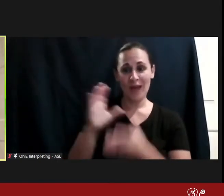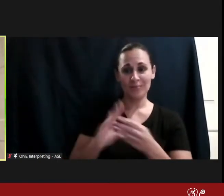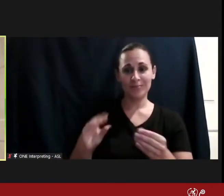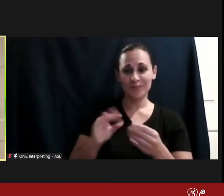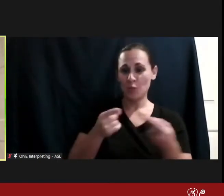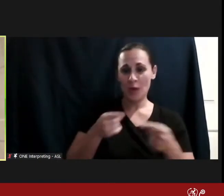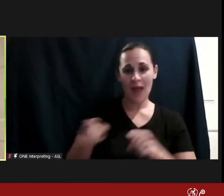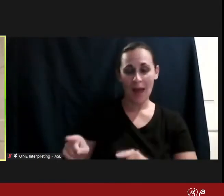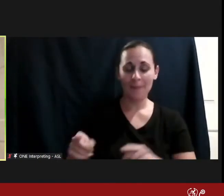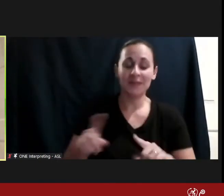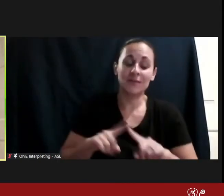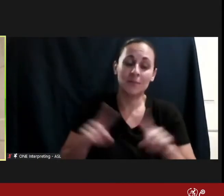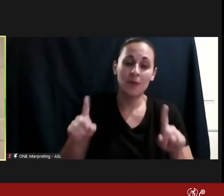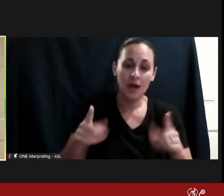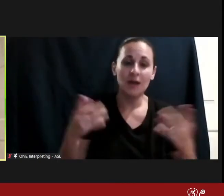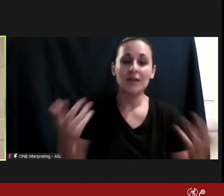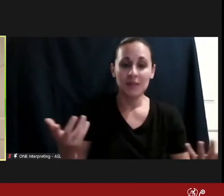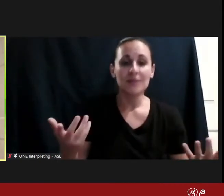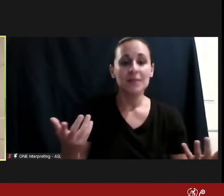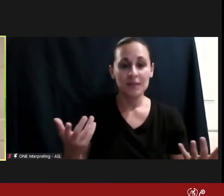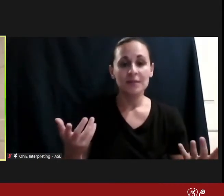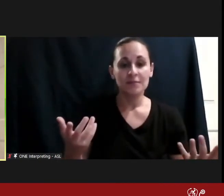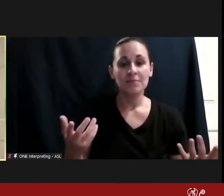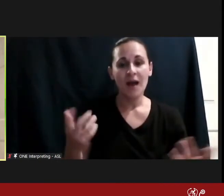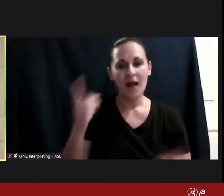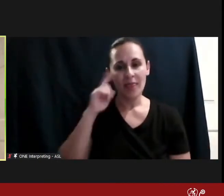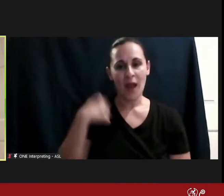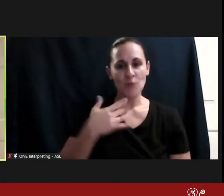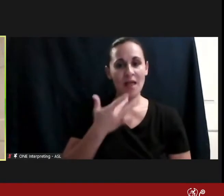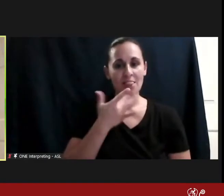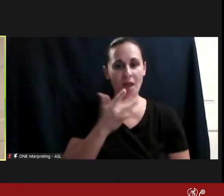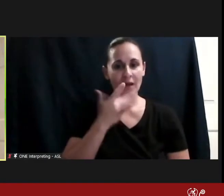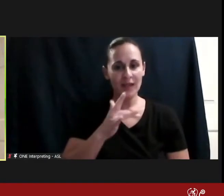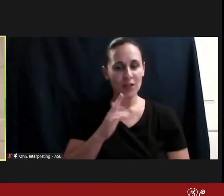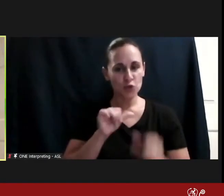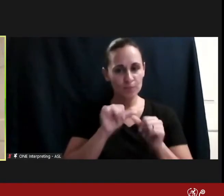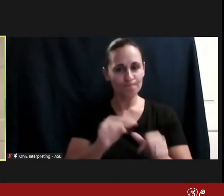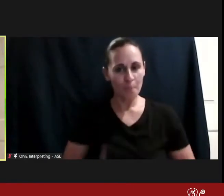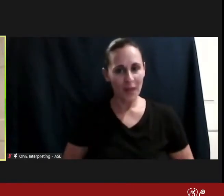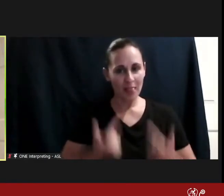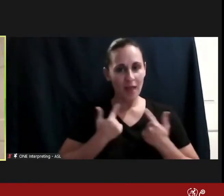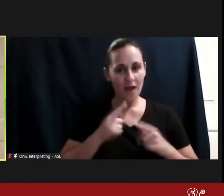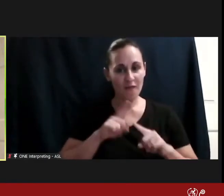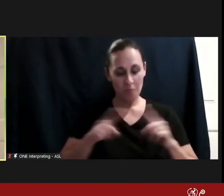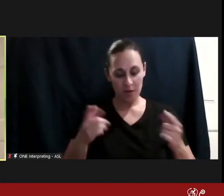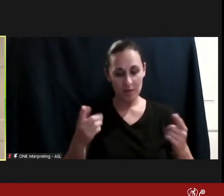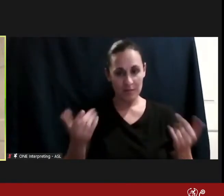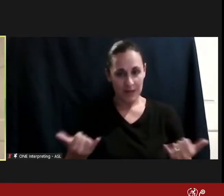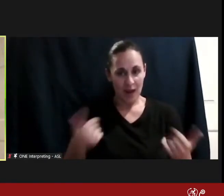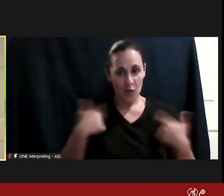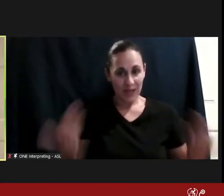those lucky to be alive moments, but here I am, Cox and, growing up in the rural Midwest